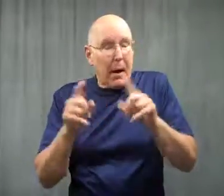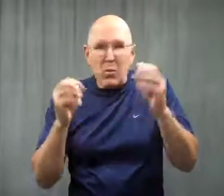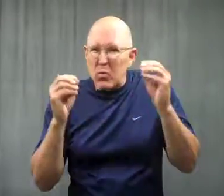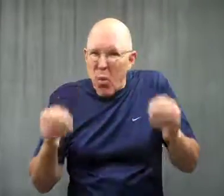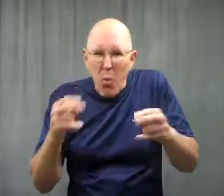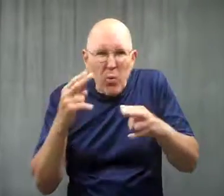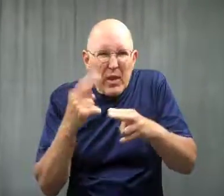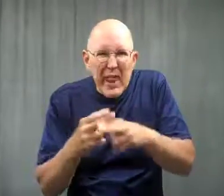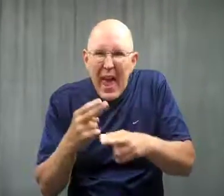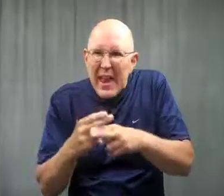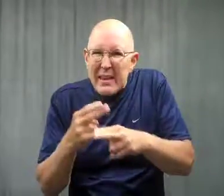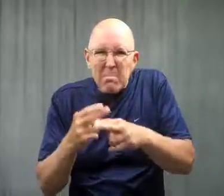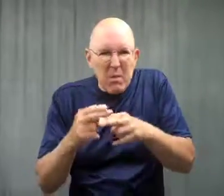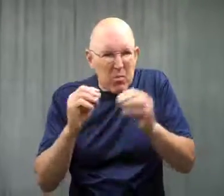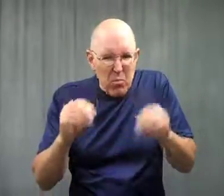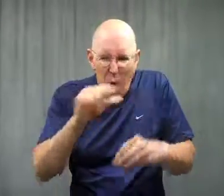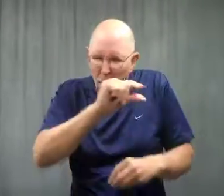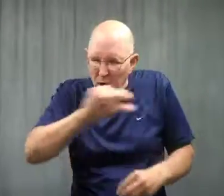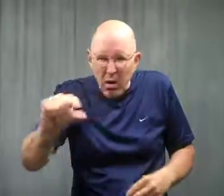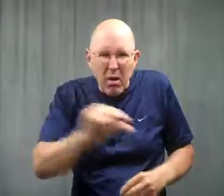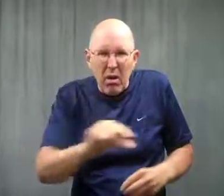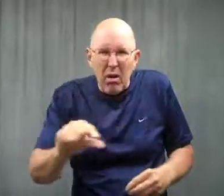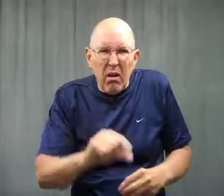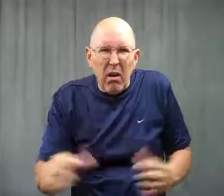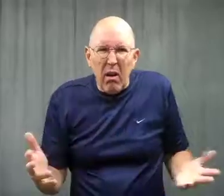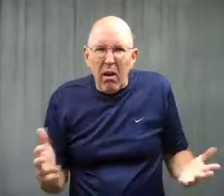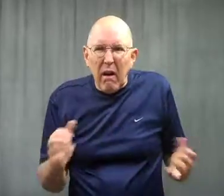There was no name on it.